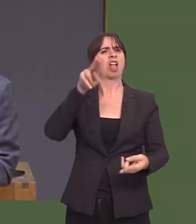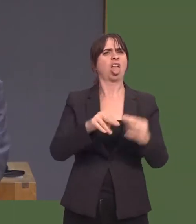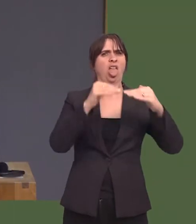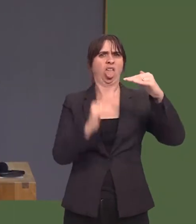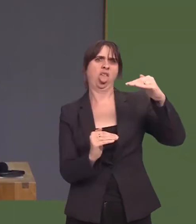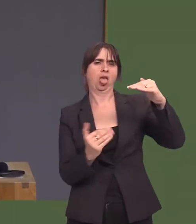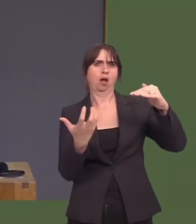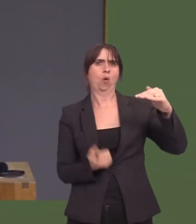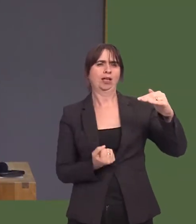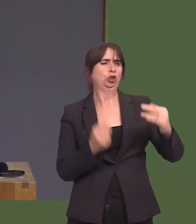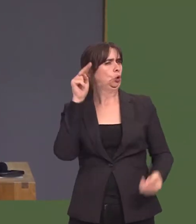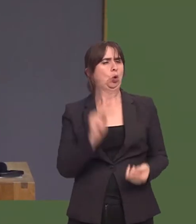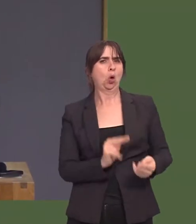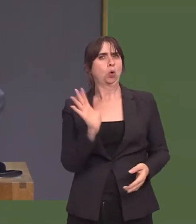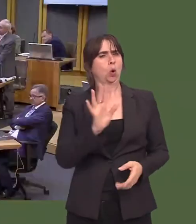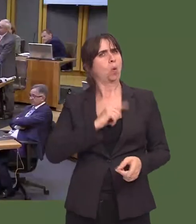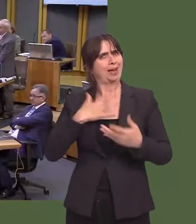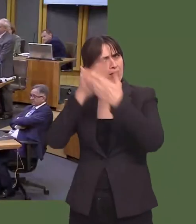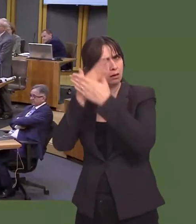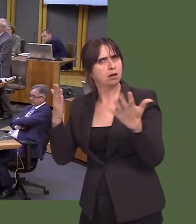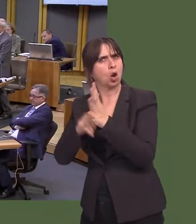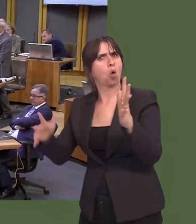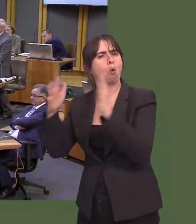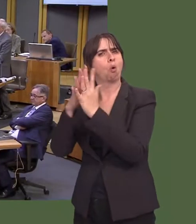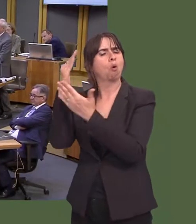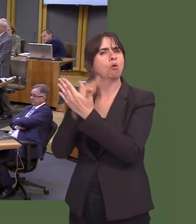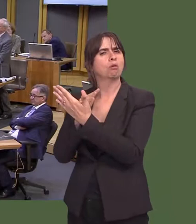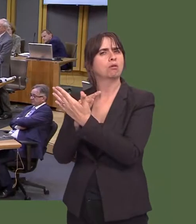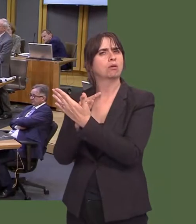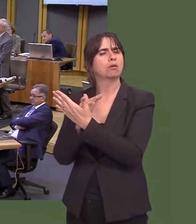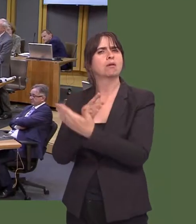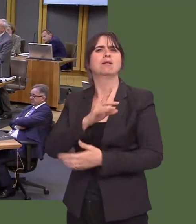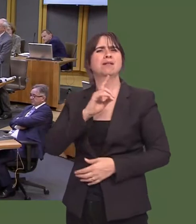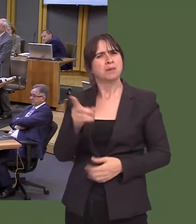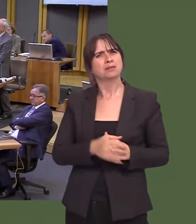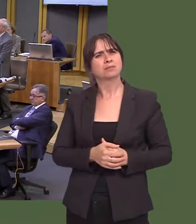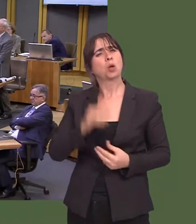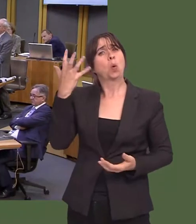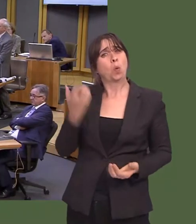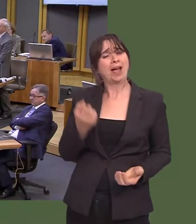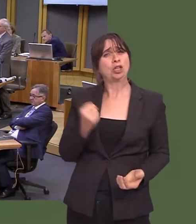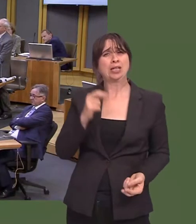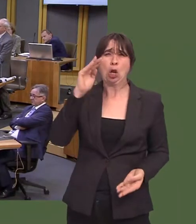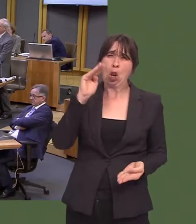And itís no answer to the problem of wage compression to say that we will take strong